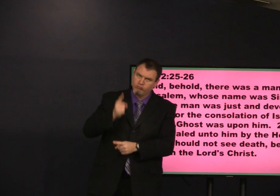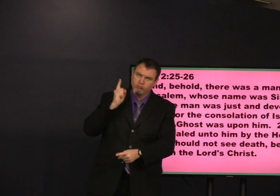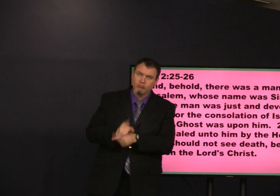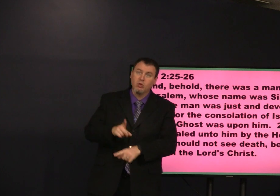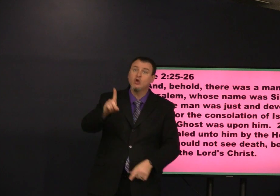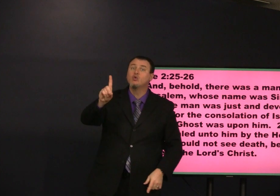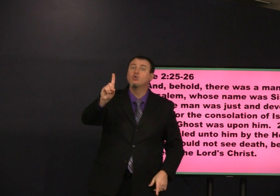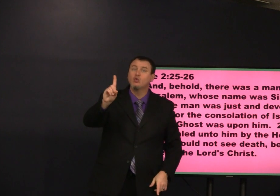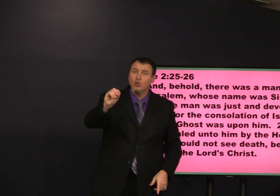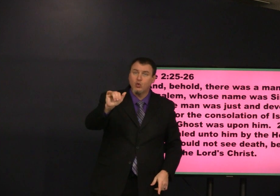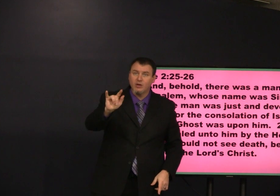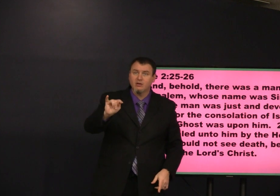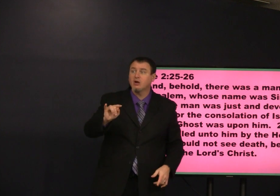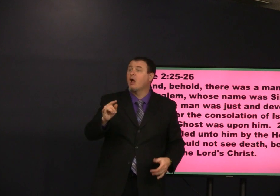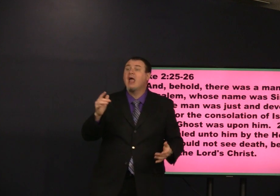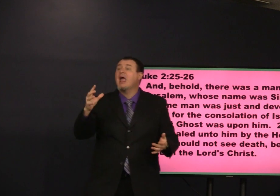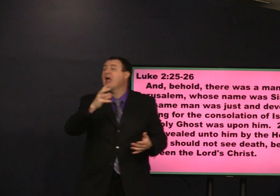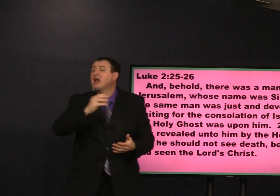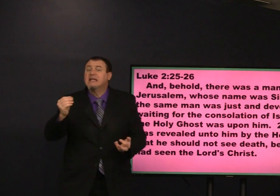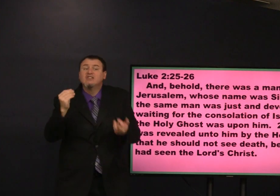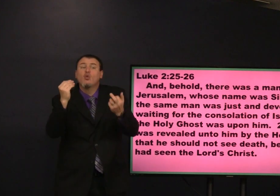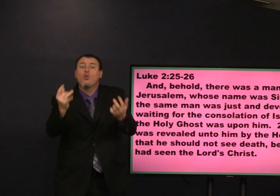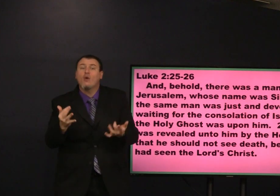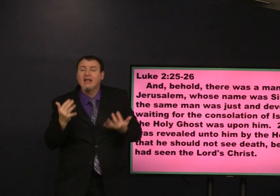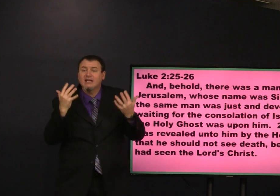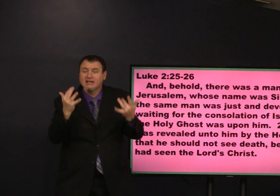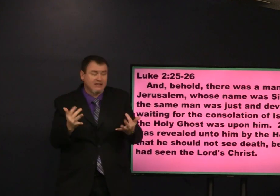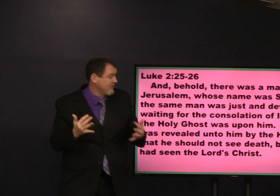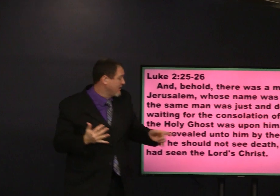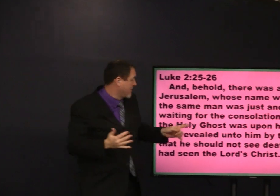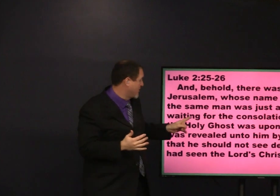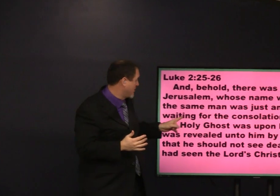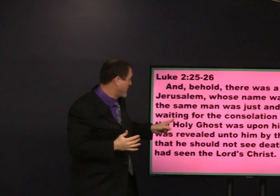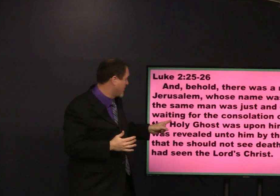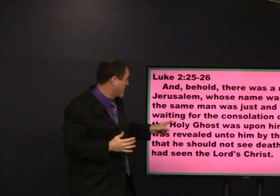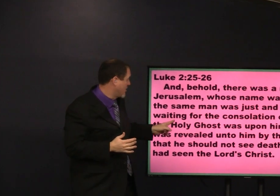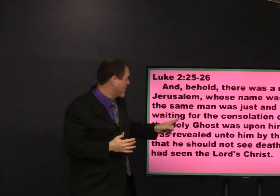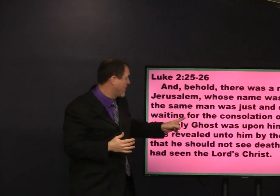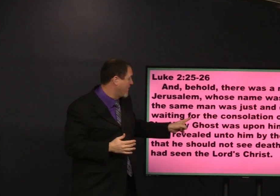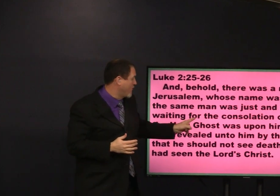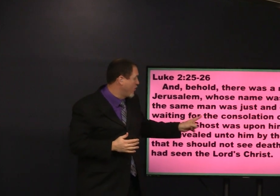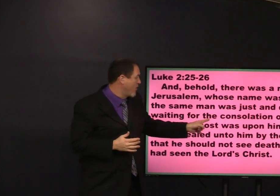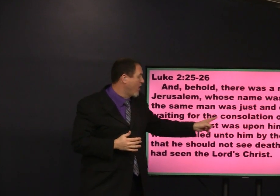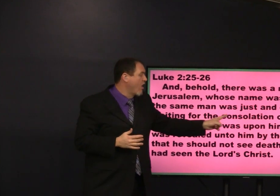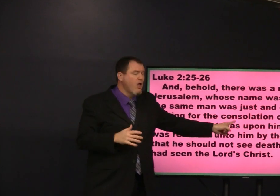whatever it was that God called him to do he did it so he was waiting for